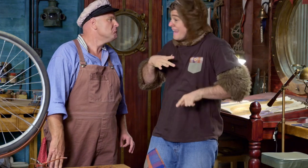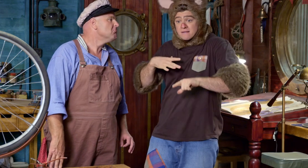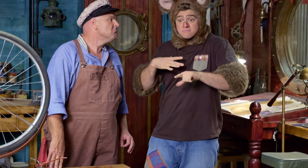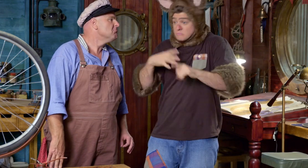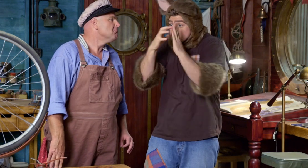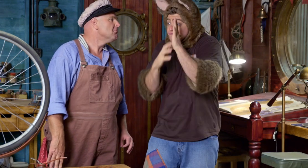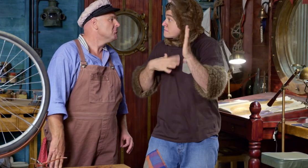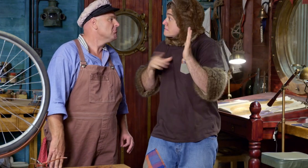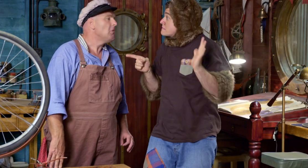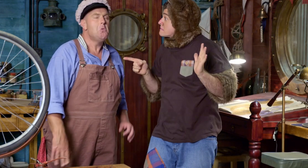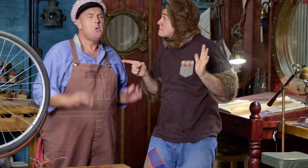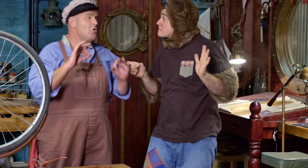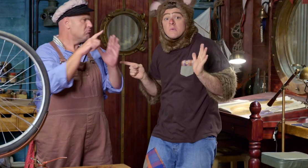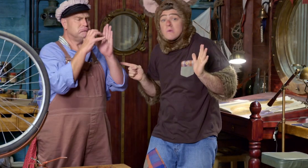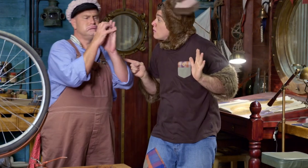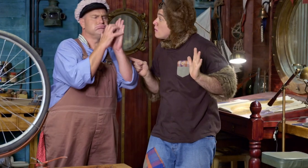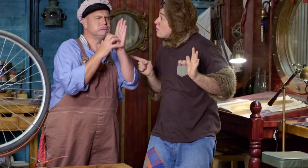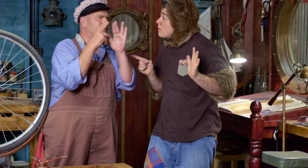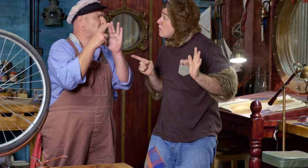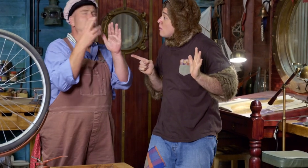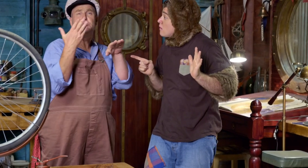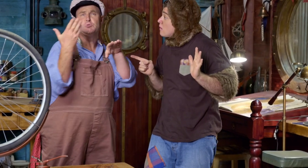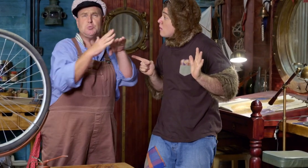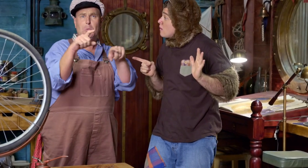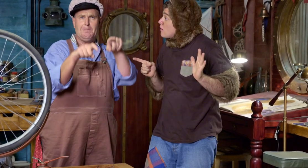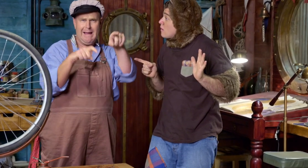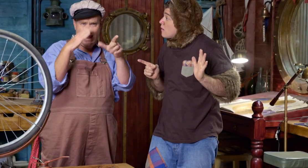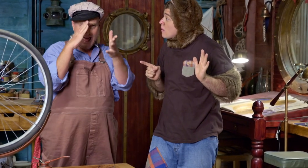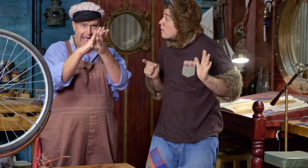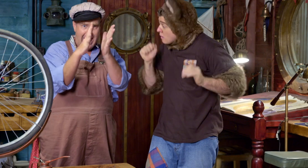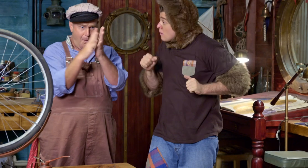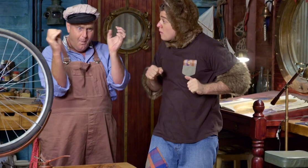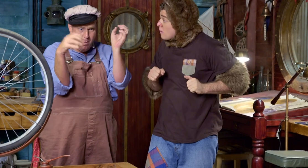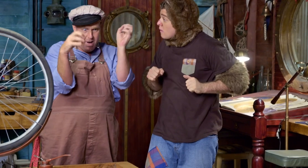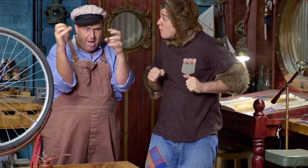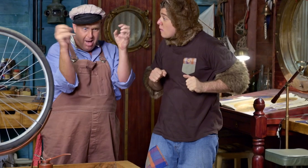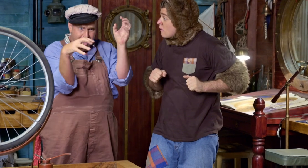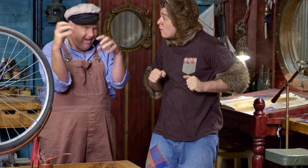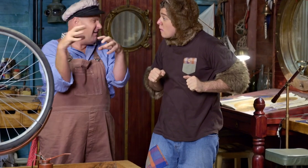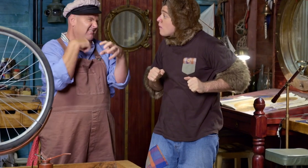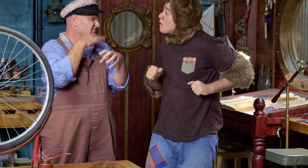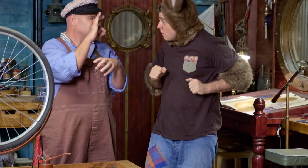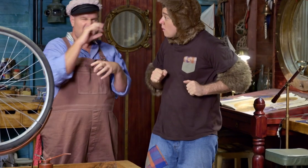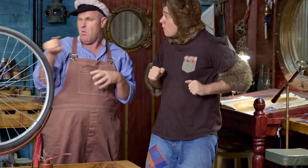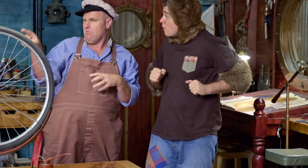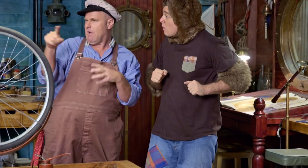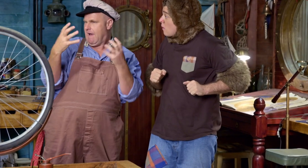Do you need instructions? Instructions are for those who need to assemble a new bike. Not me. I know what I'm doing!